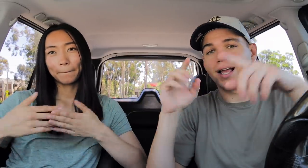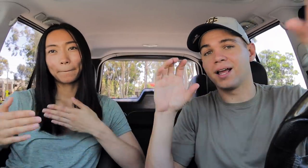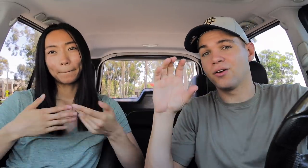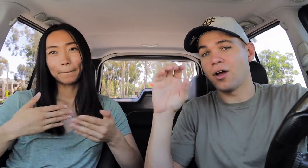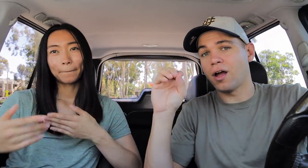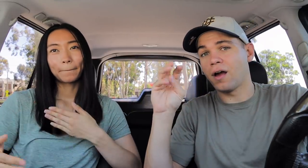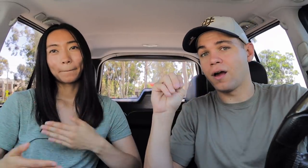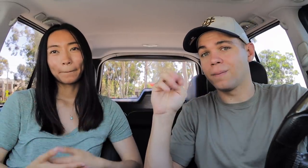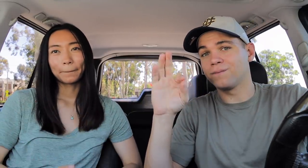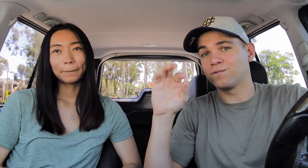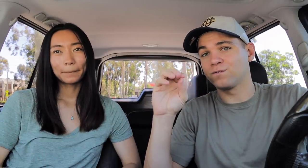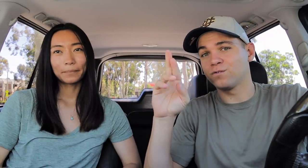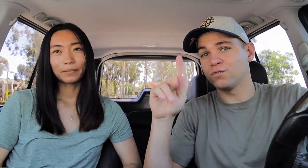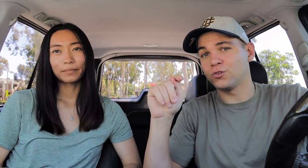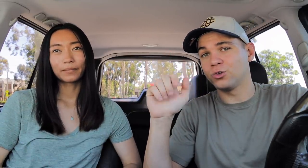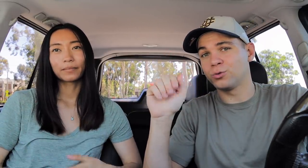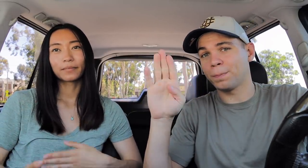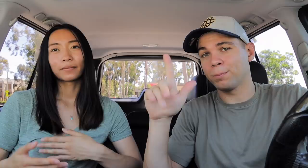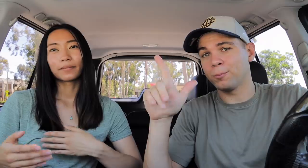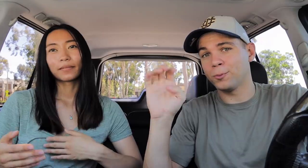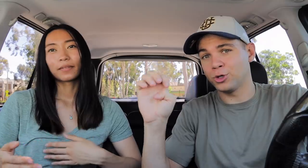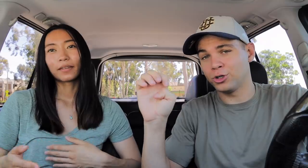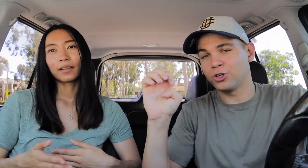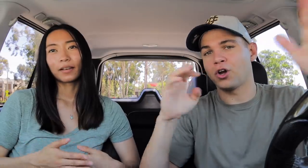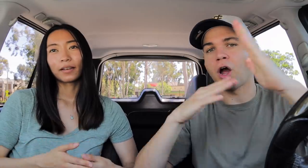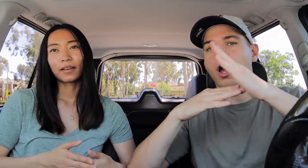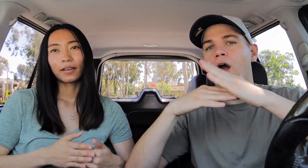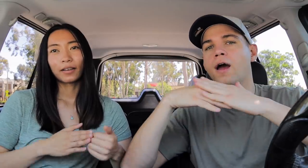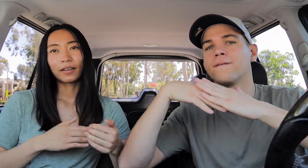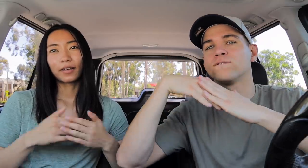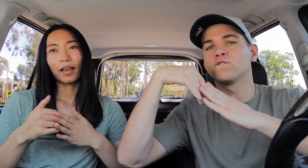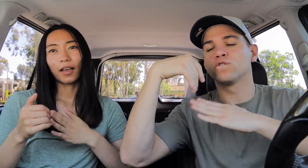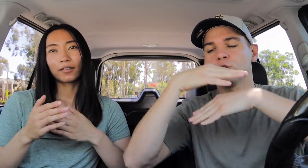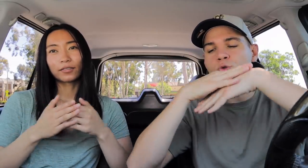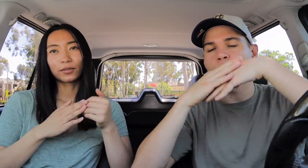C-O-M-F-O-R-T-A-B-L-E Comfortable